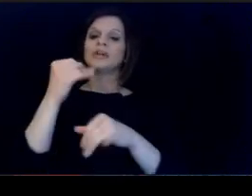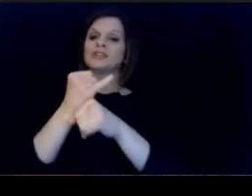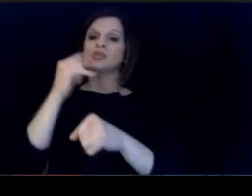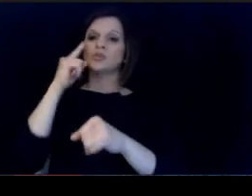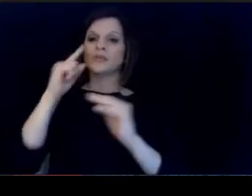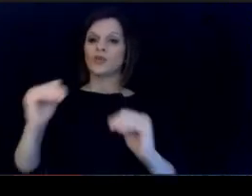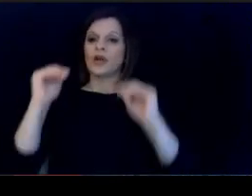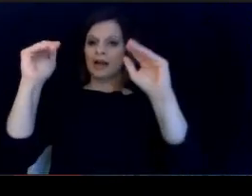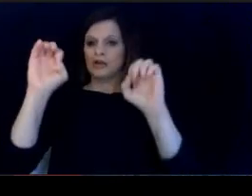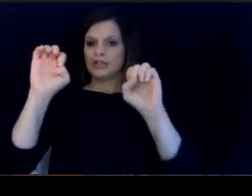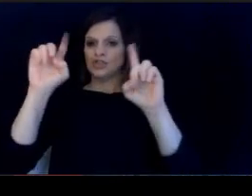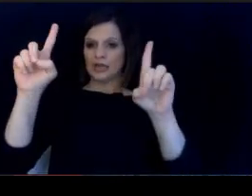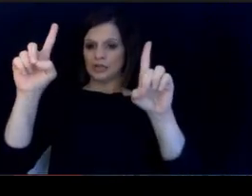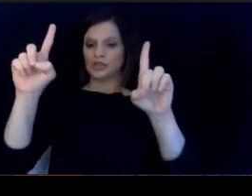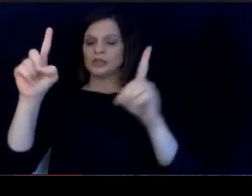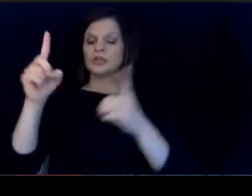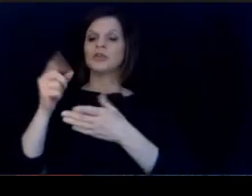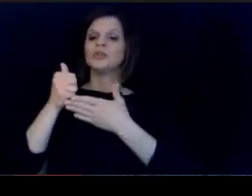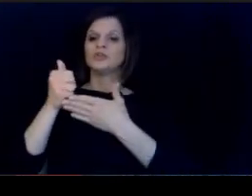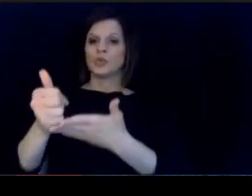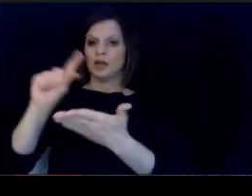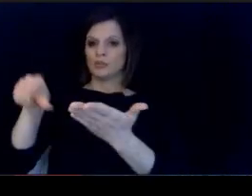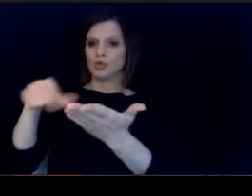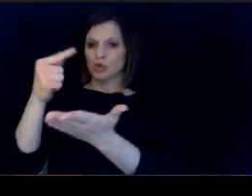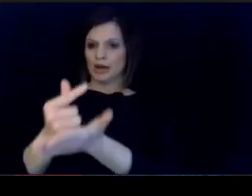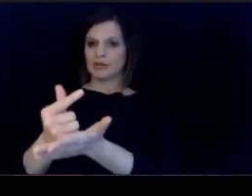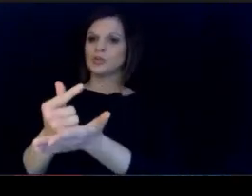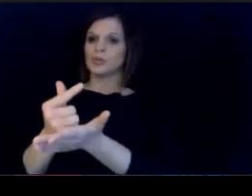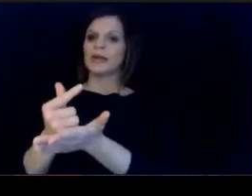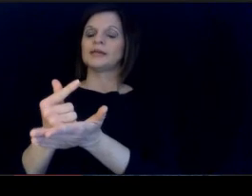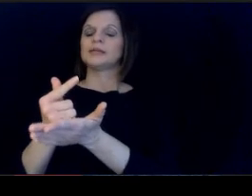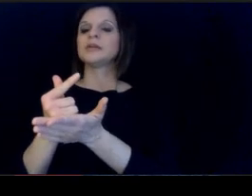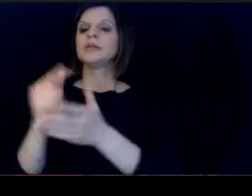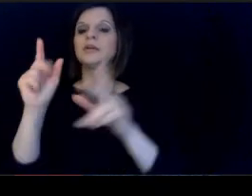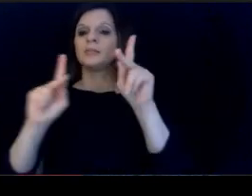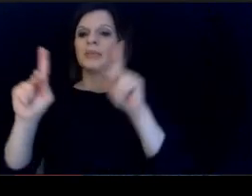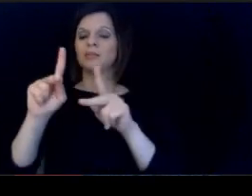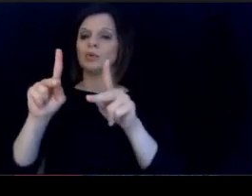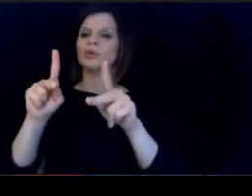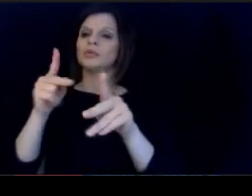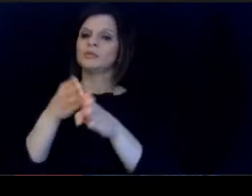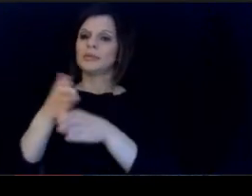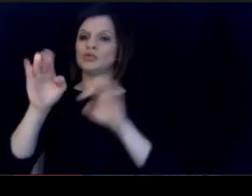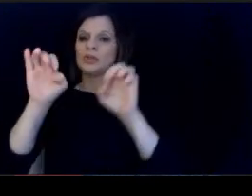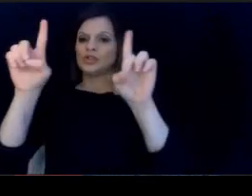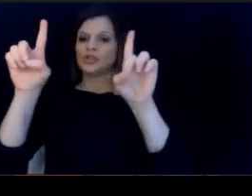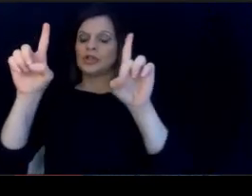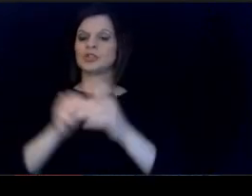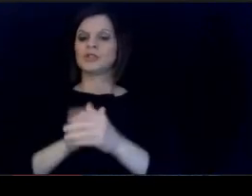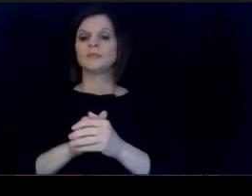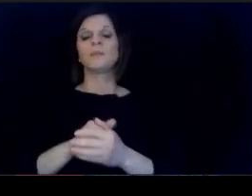of higher education for that pipeline of promising. educators. So that's the most direct way that our.